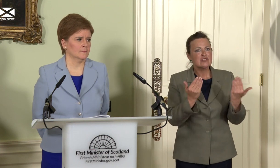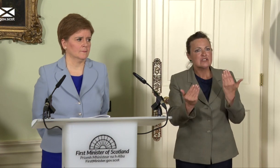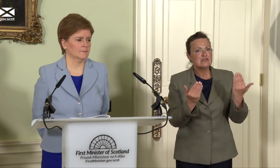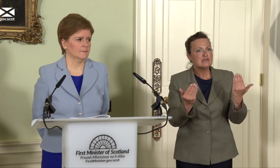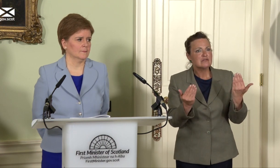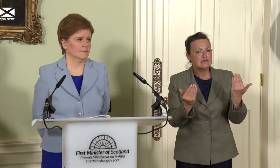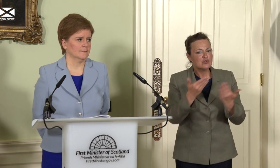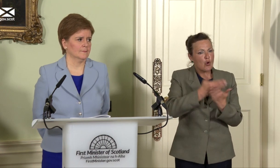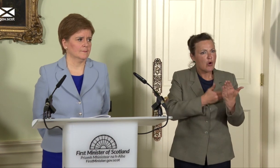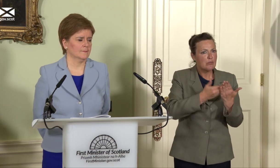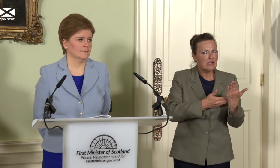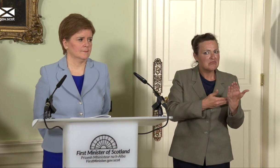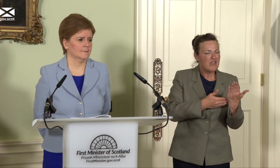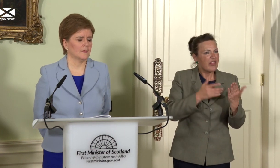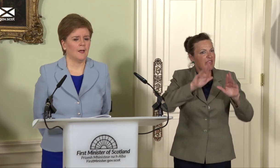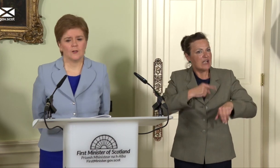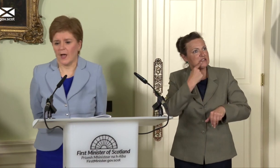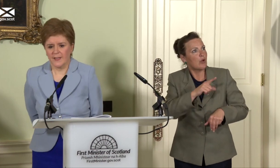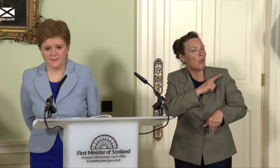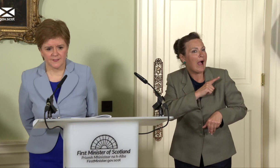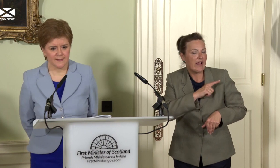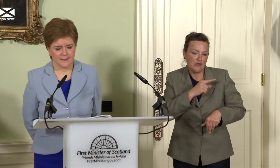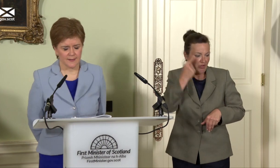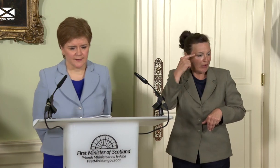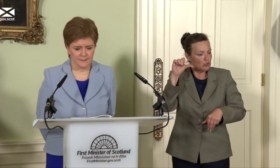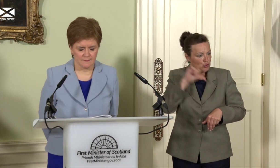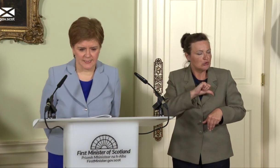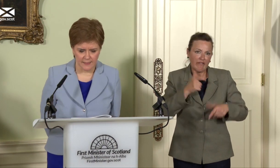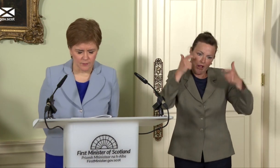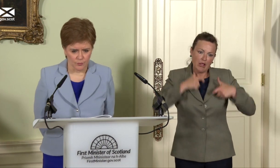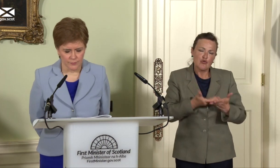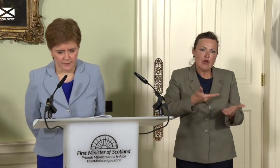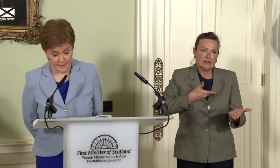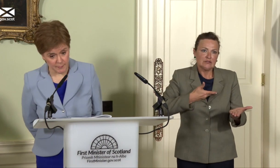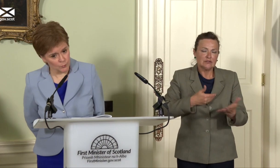how and why you think it’s legal? I think I’ve said today, in my opening